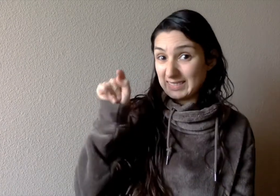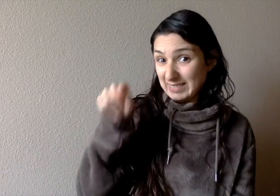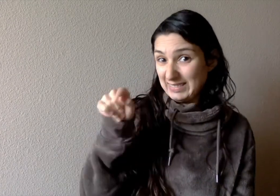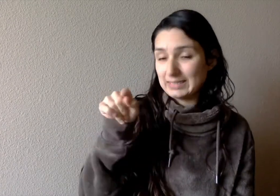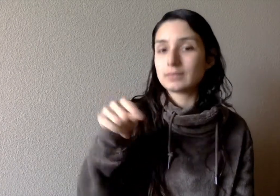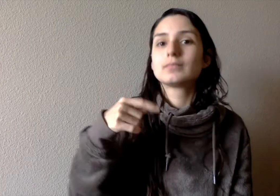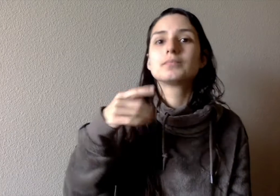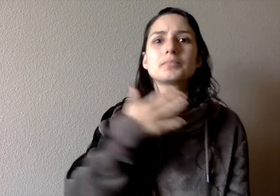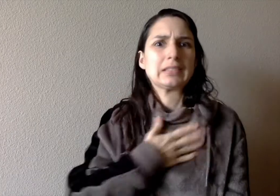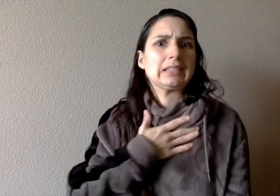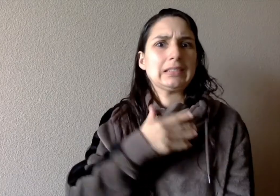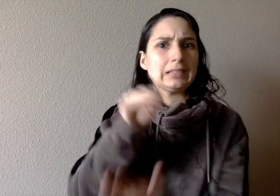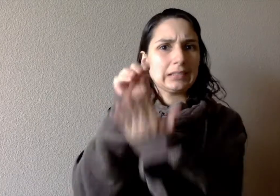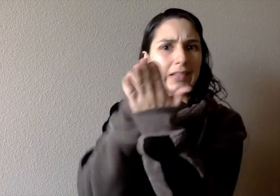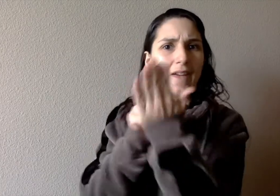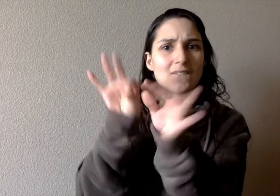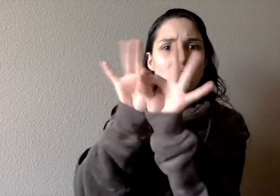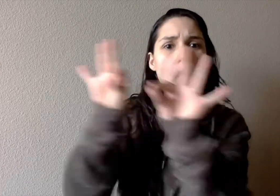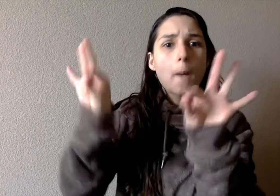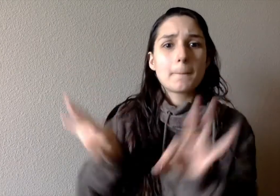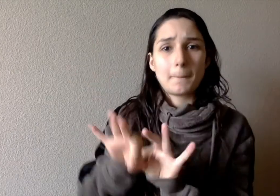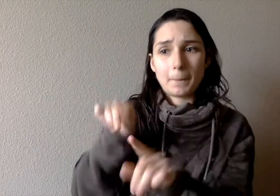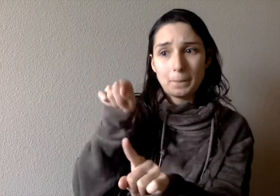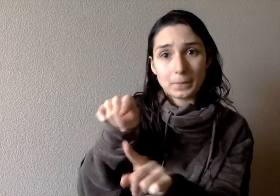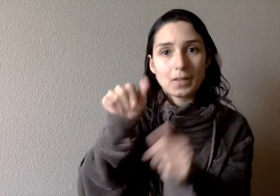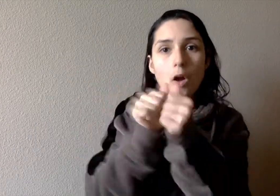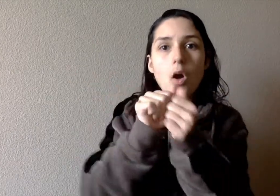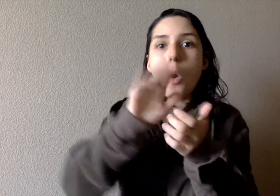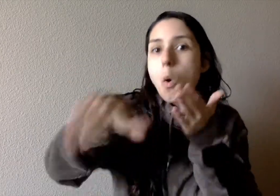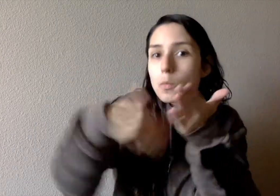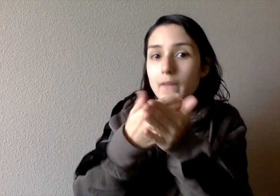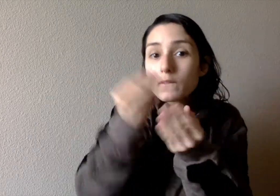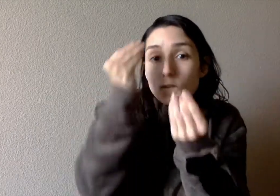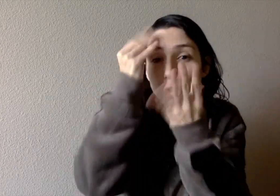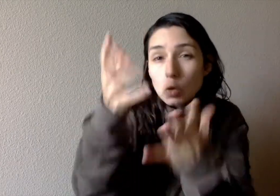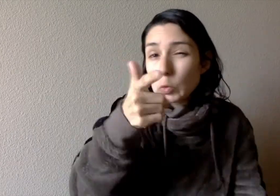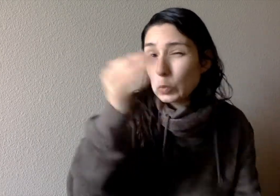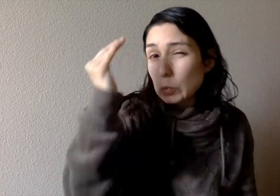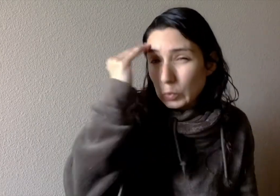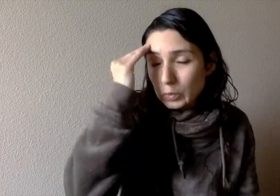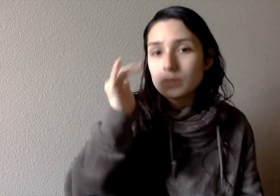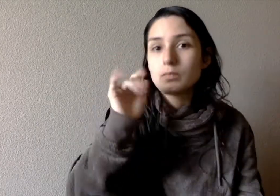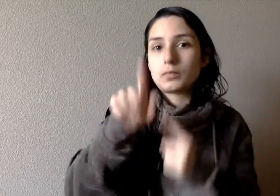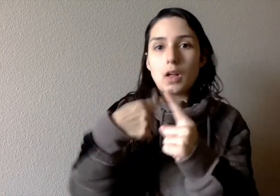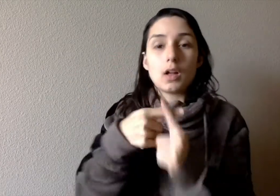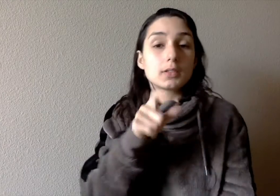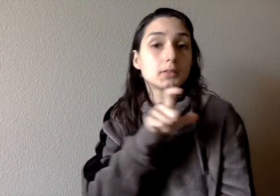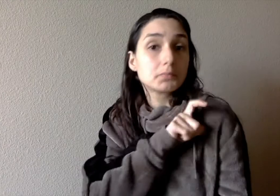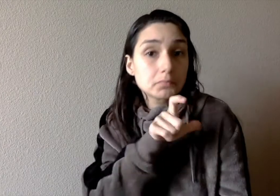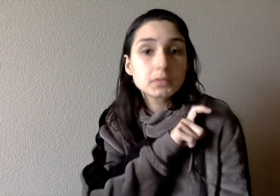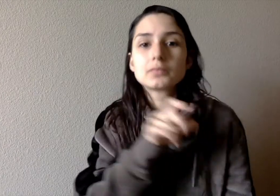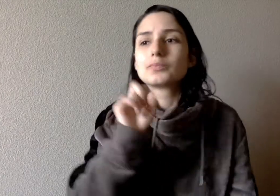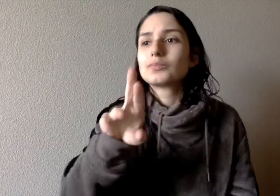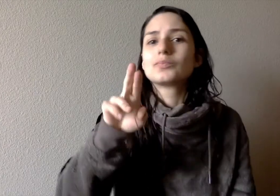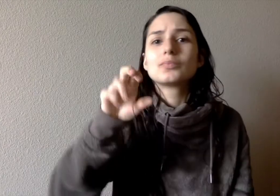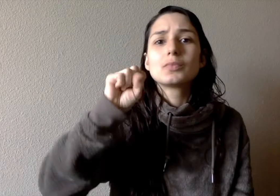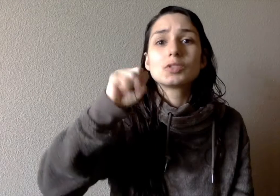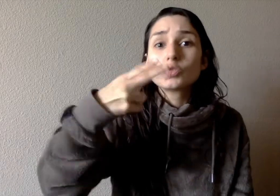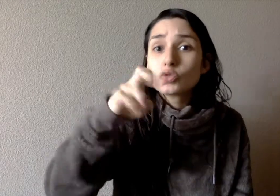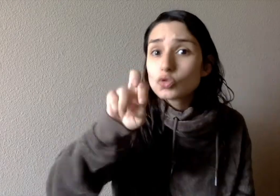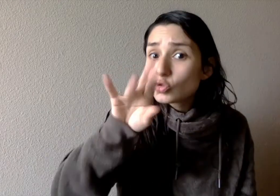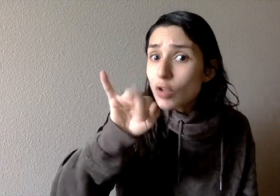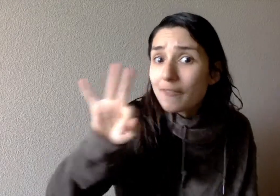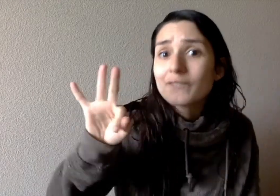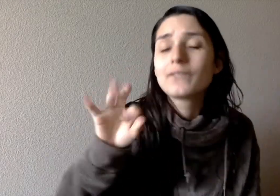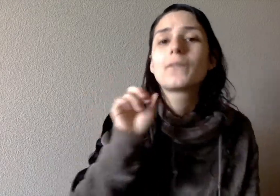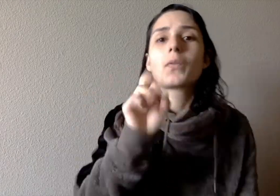Please fill in this form with information about police, sheriffs,